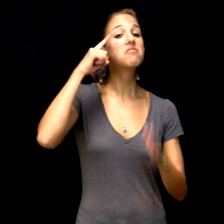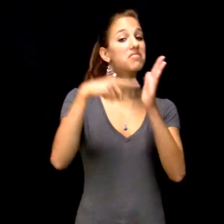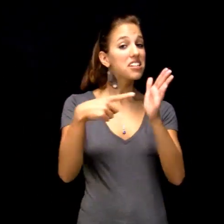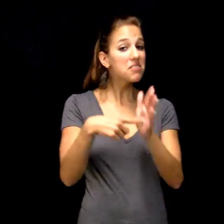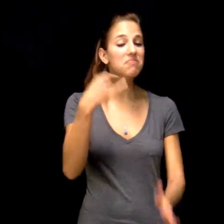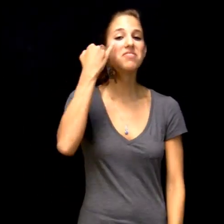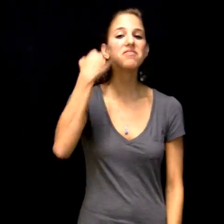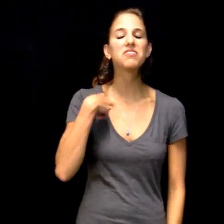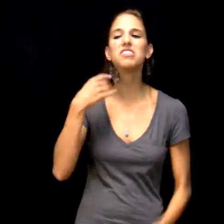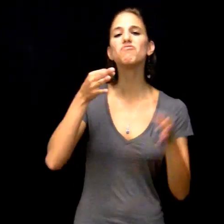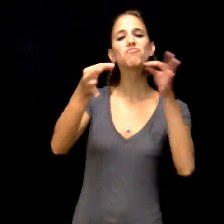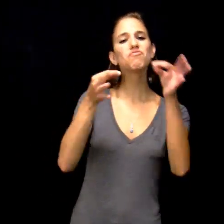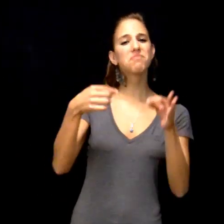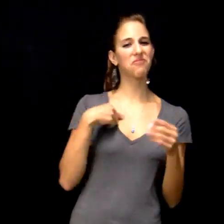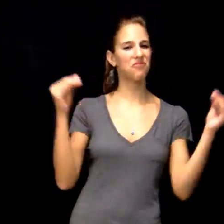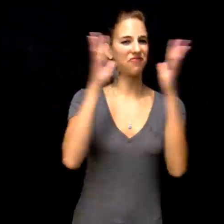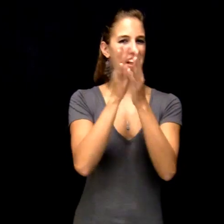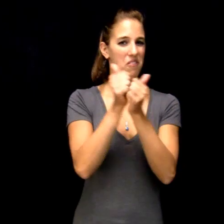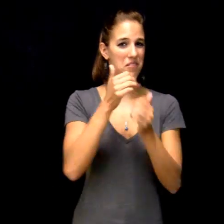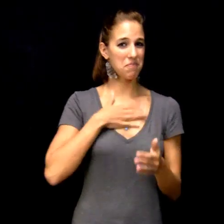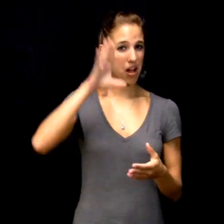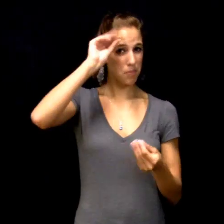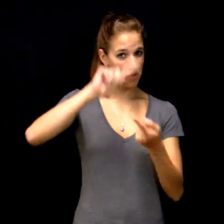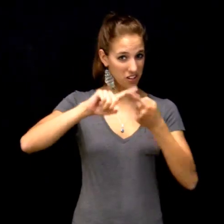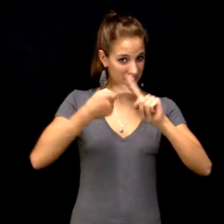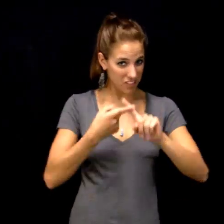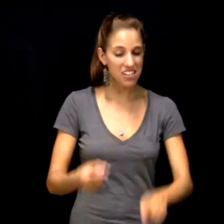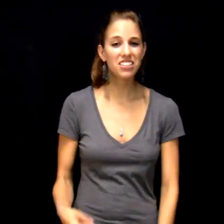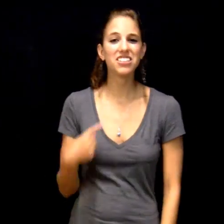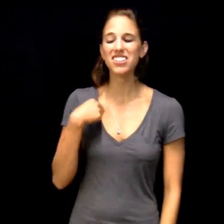For example, if I am telling you a story about how I had a fight with my boyfriend, I might show our